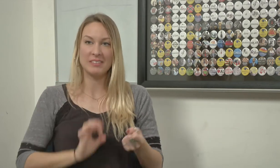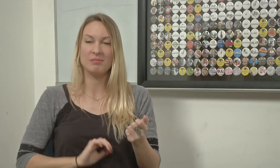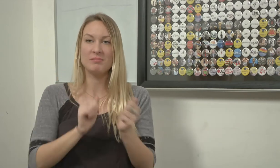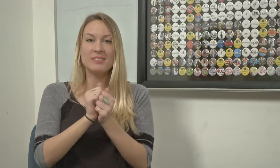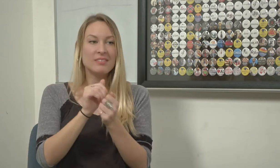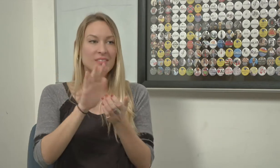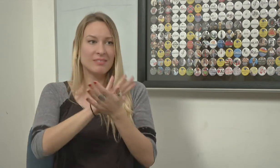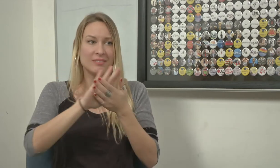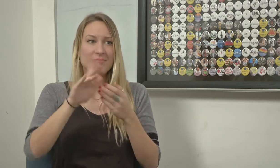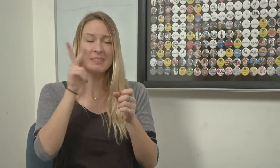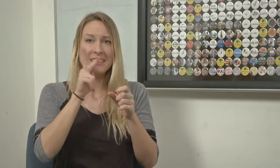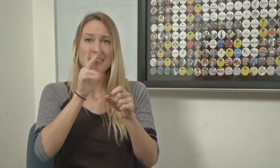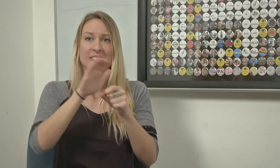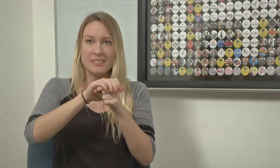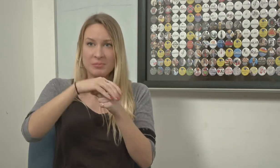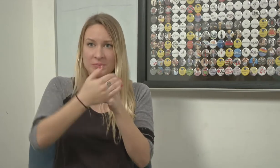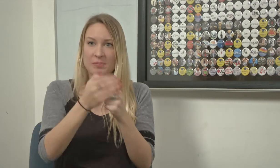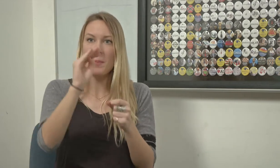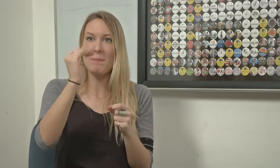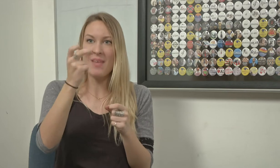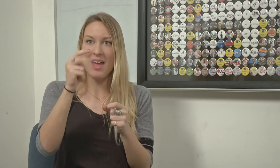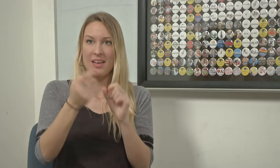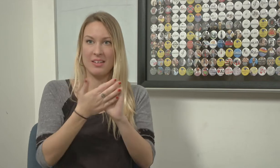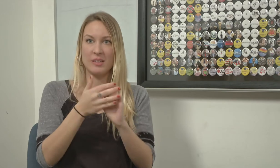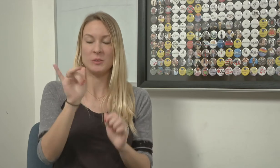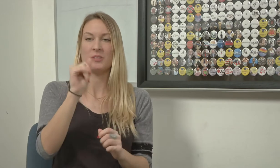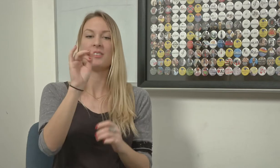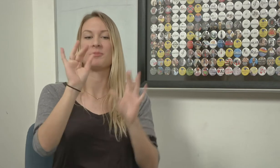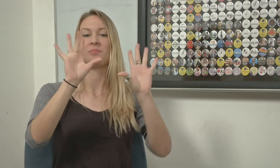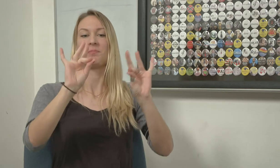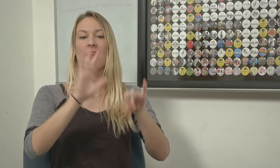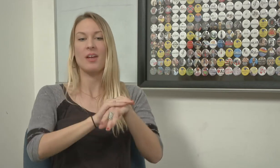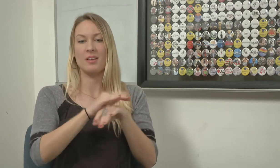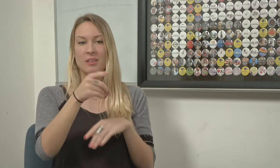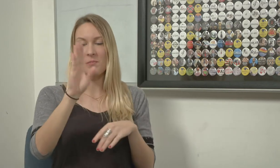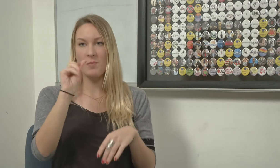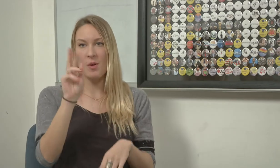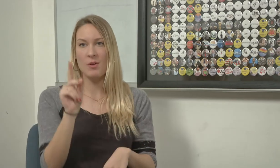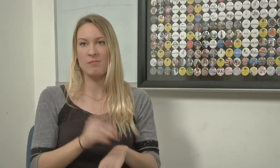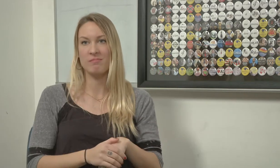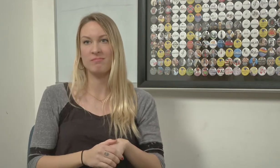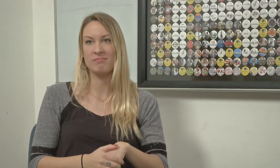with the button making machine. It was done beautifully and laminated.